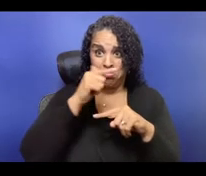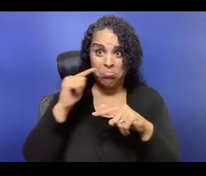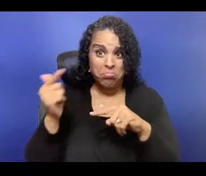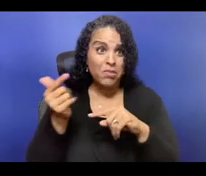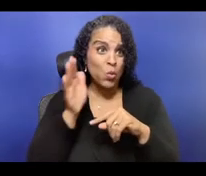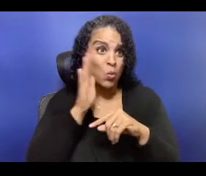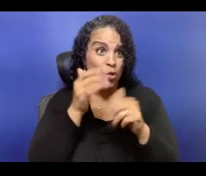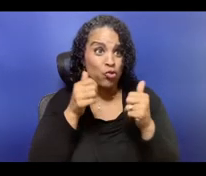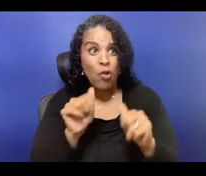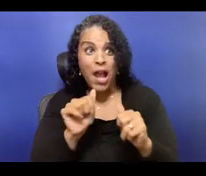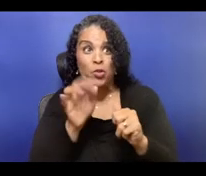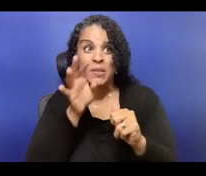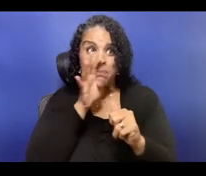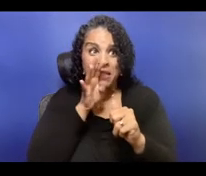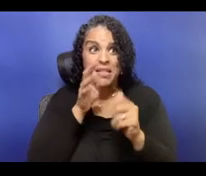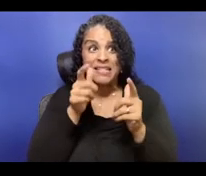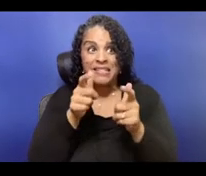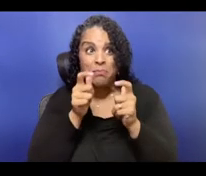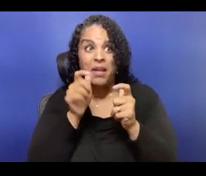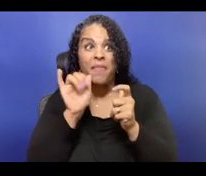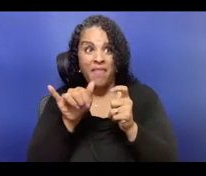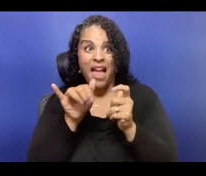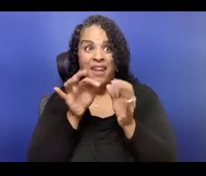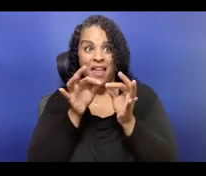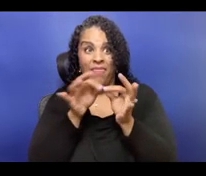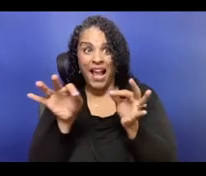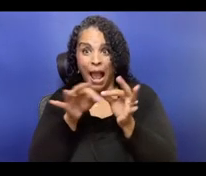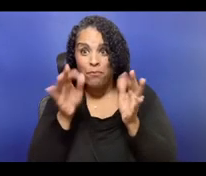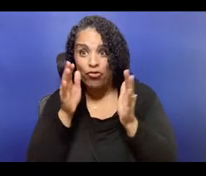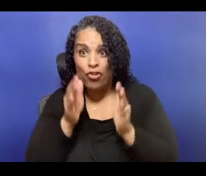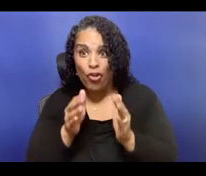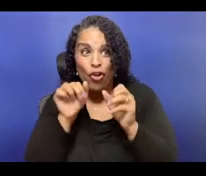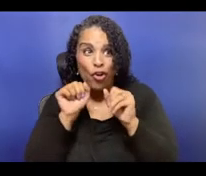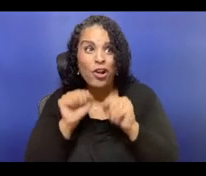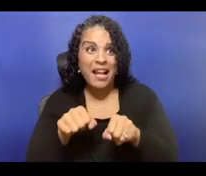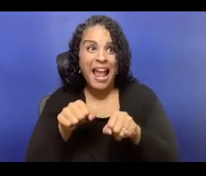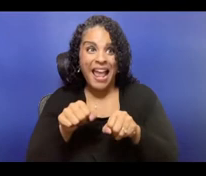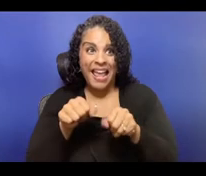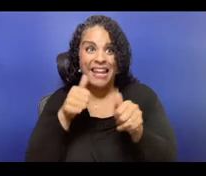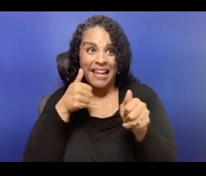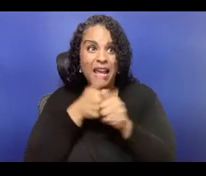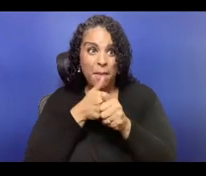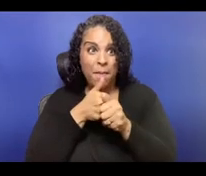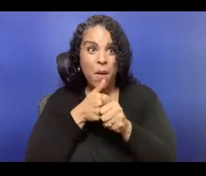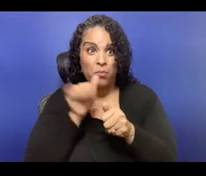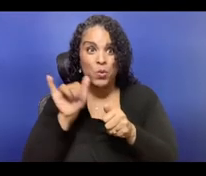So I'm just behind you all the way. And another piece or something that I just wanna mention